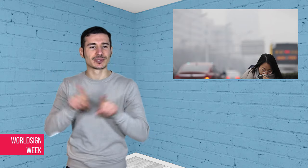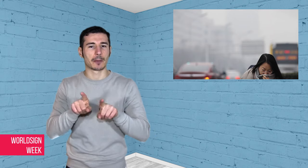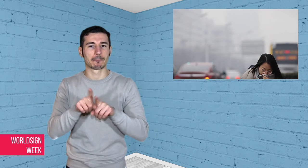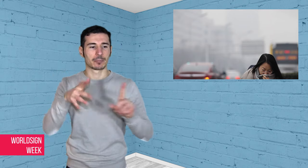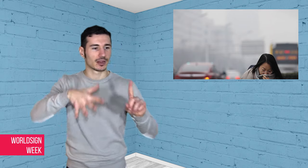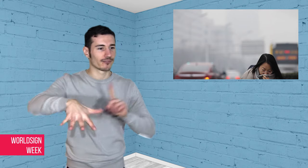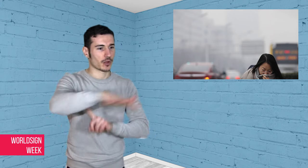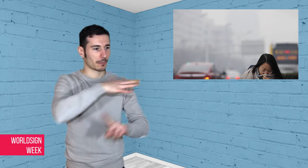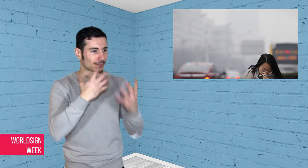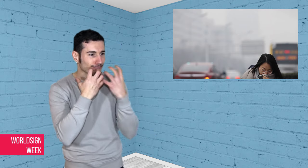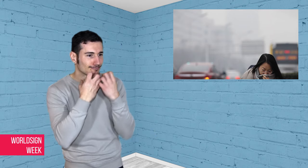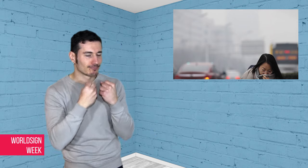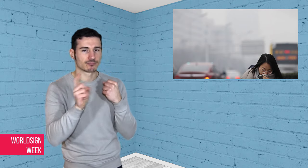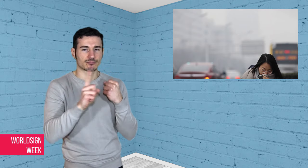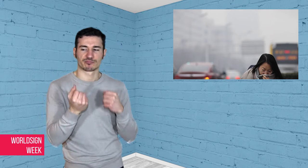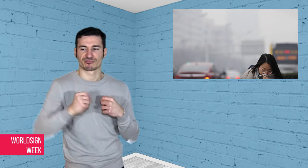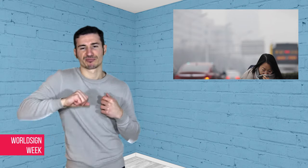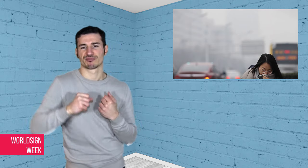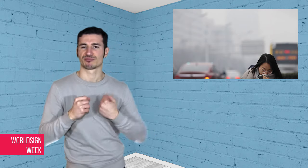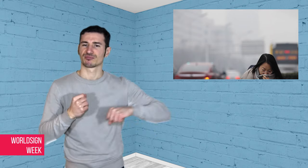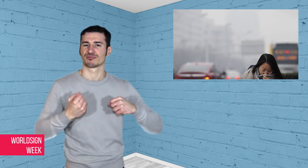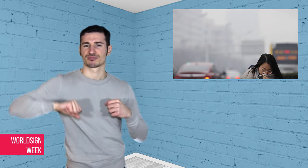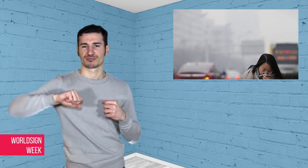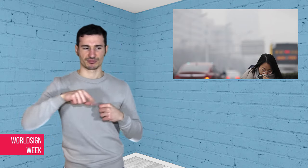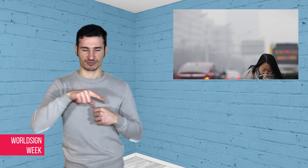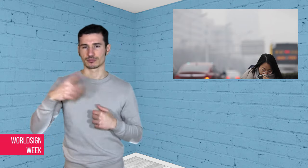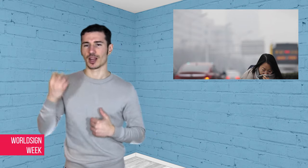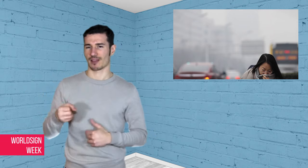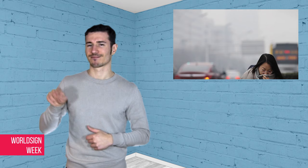government officials who violate